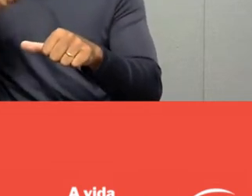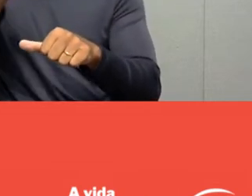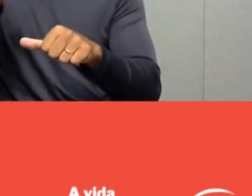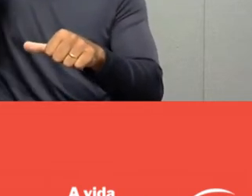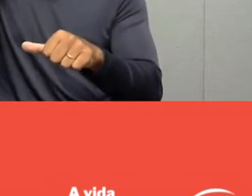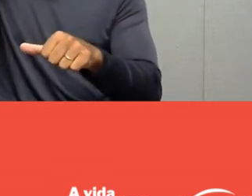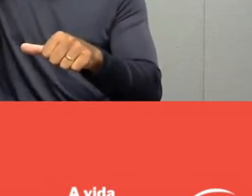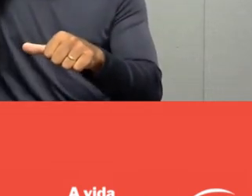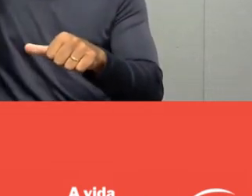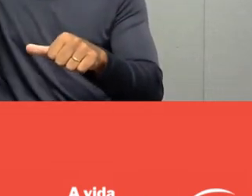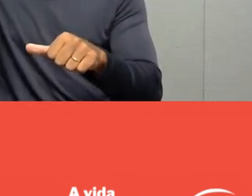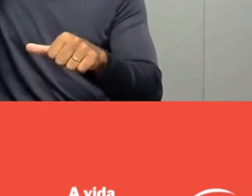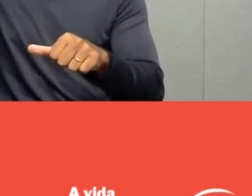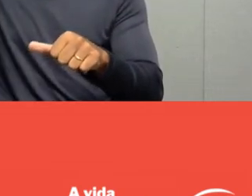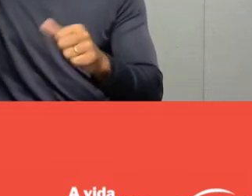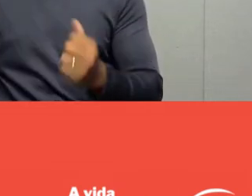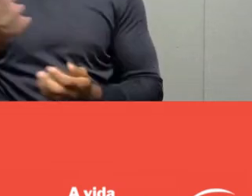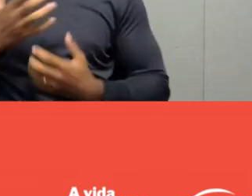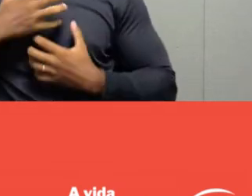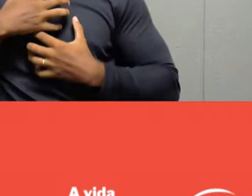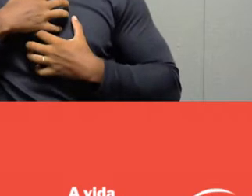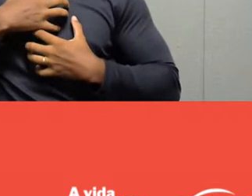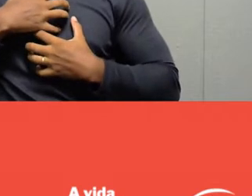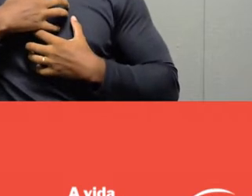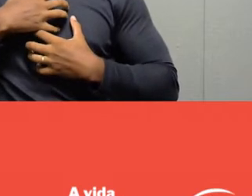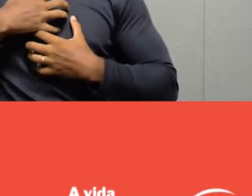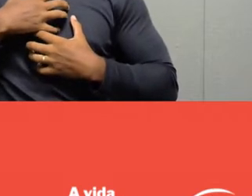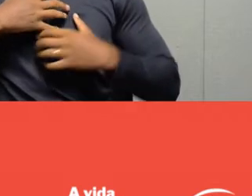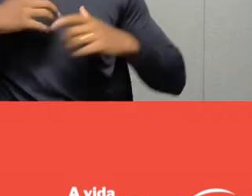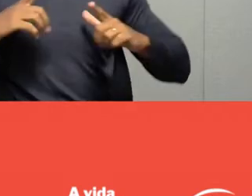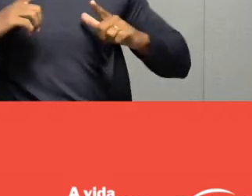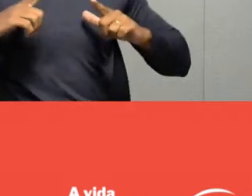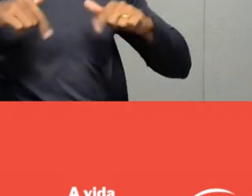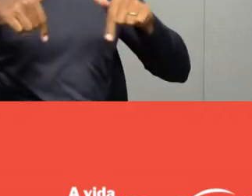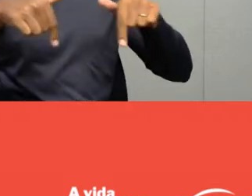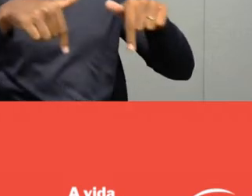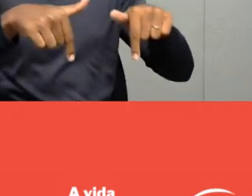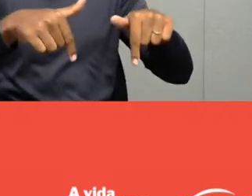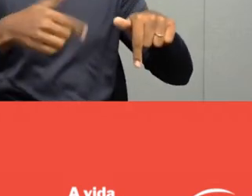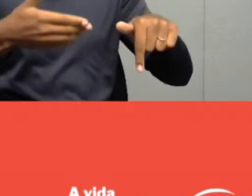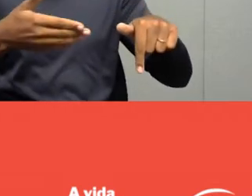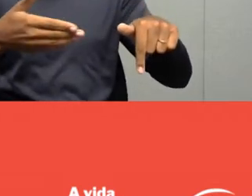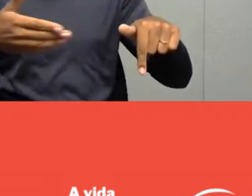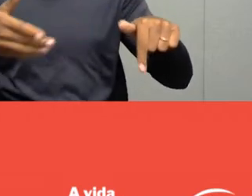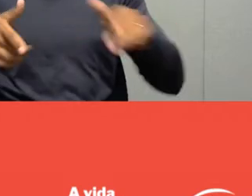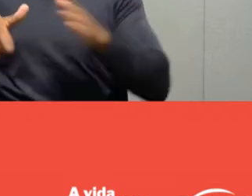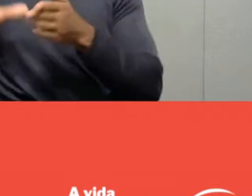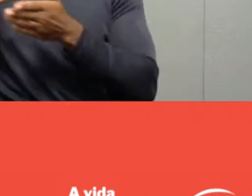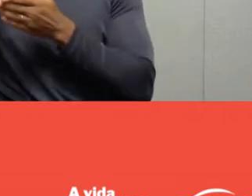and put into practice the attitudes that we did not have towards leisure until then?